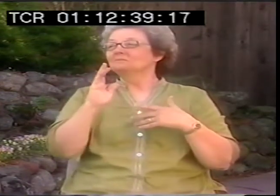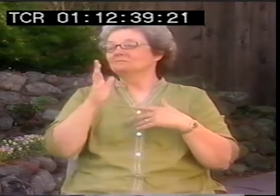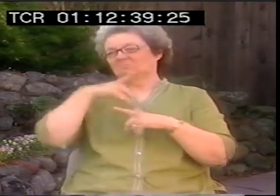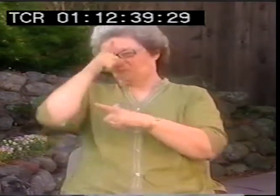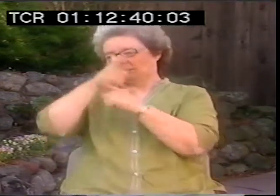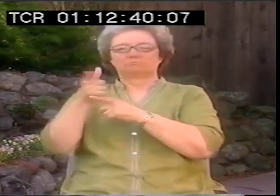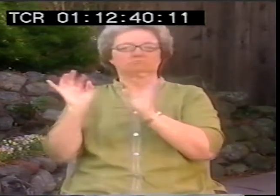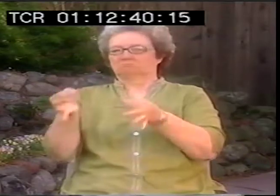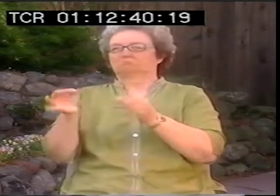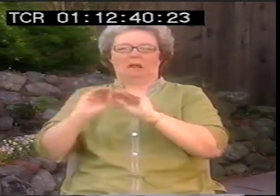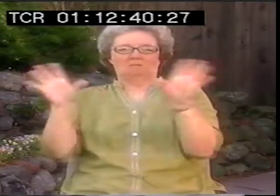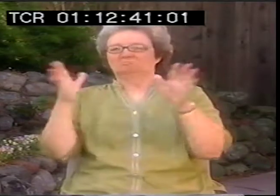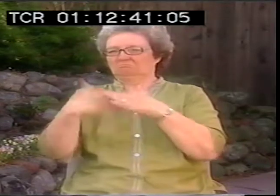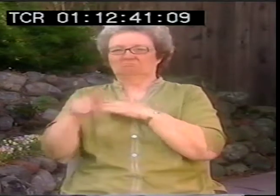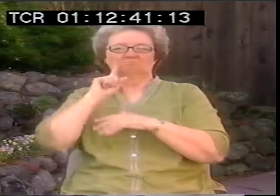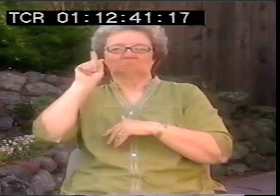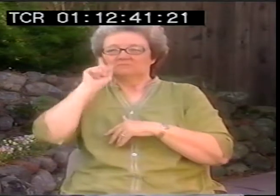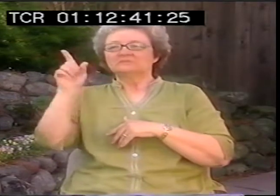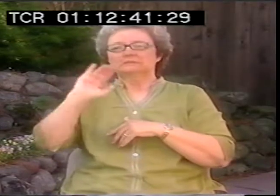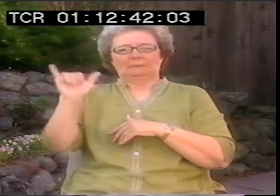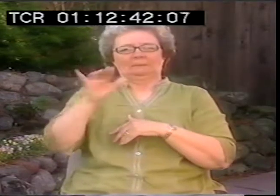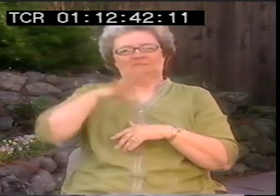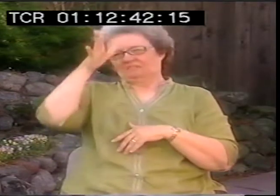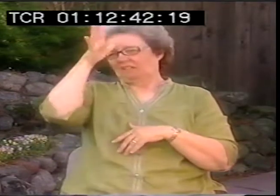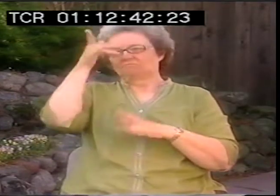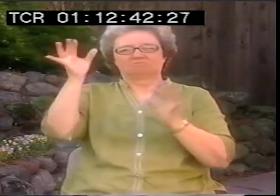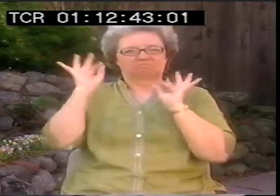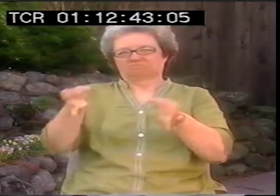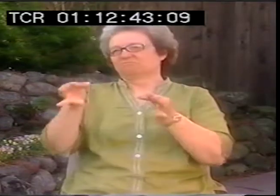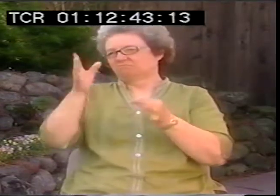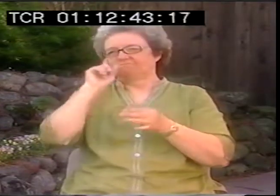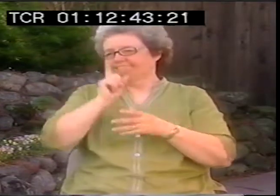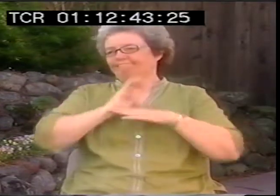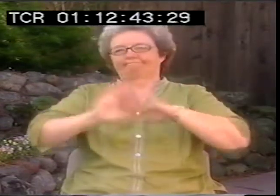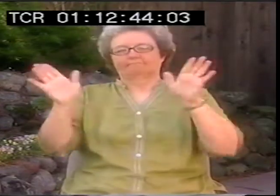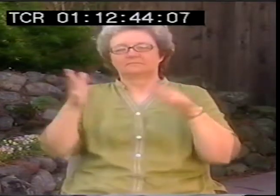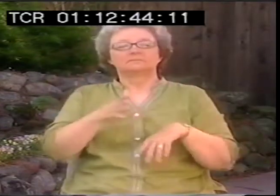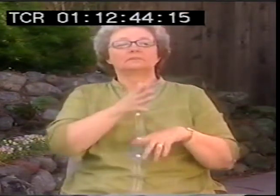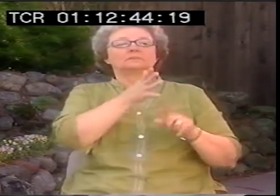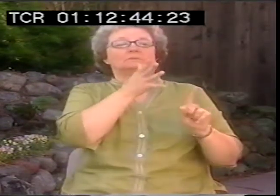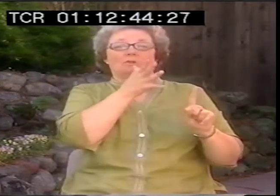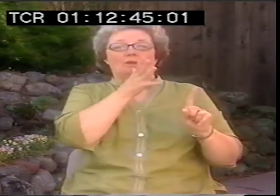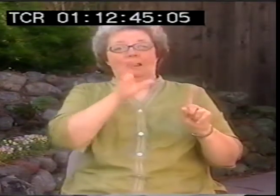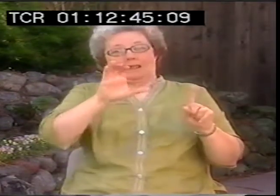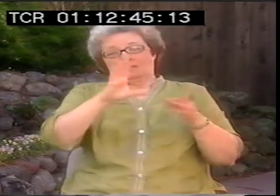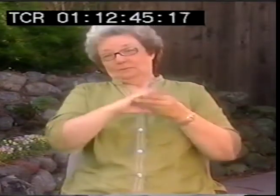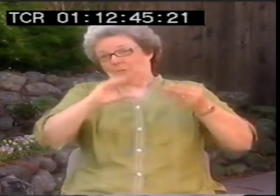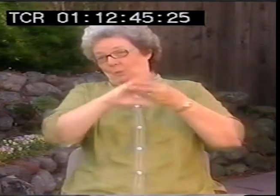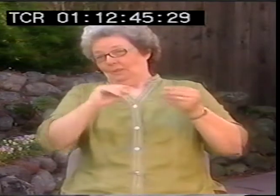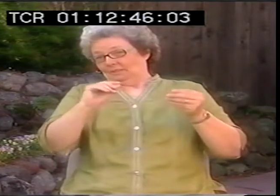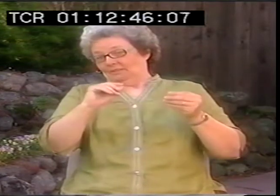I don't know. Born deaf. My brother definitely was born deaf. Same as my dad.